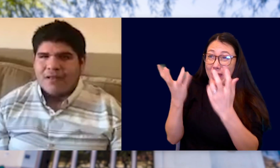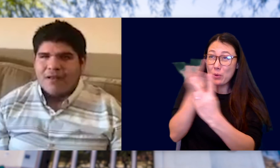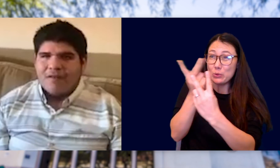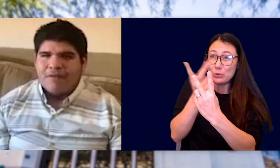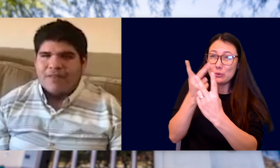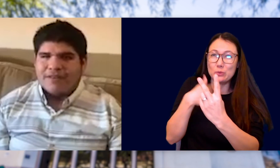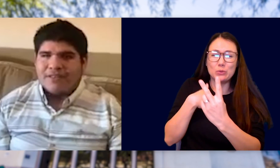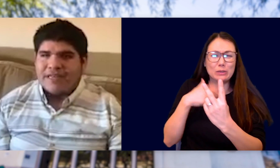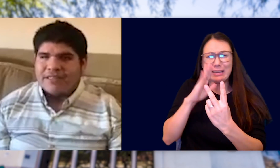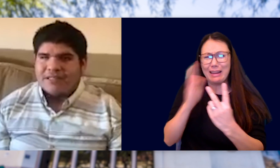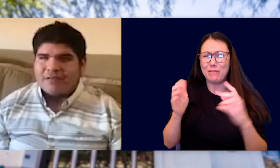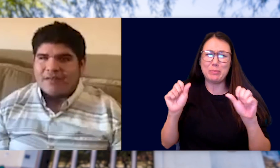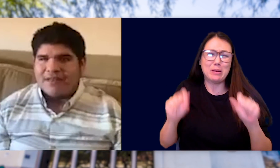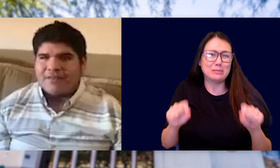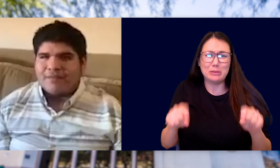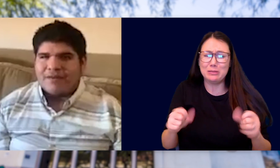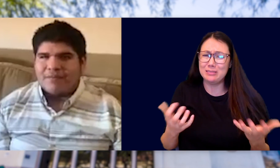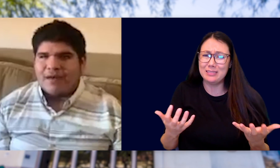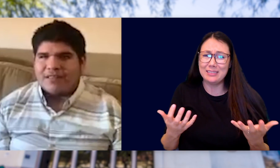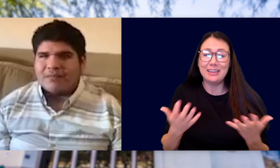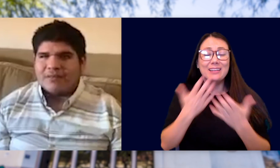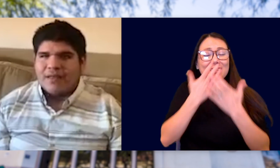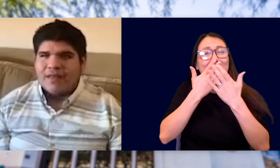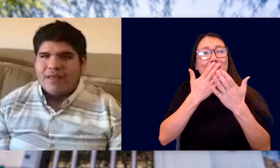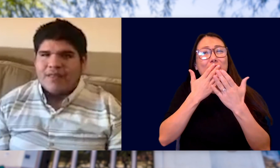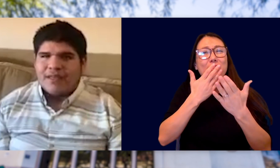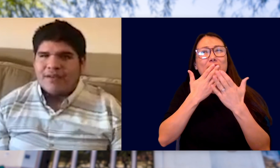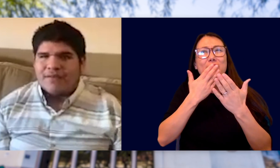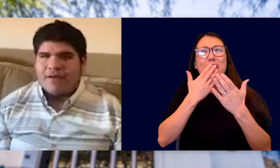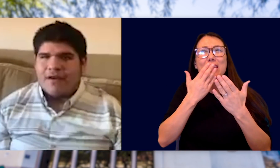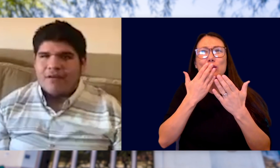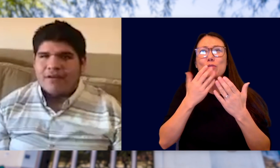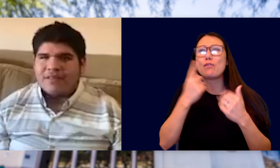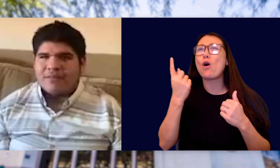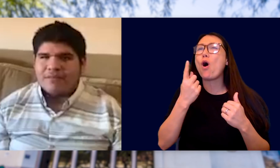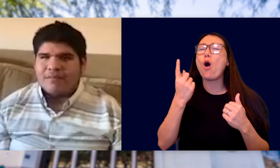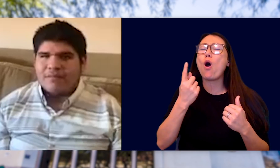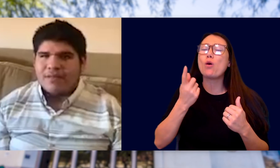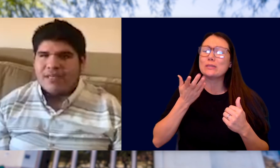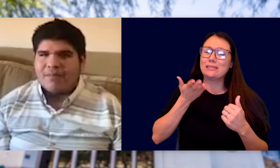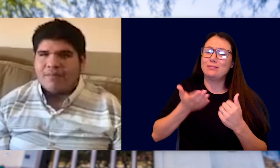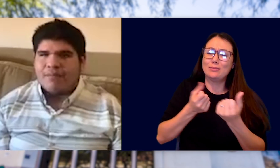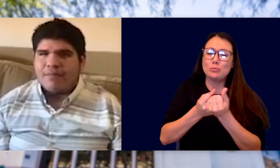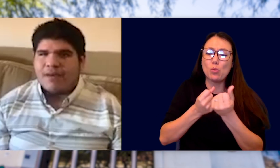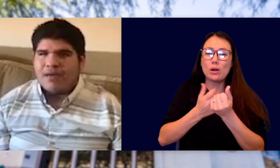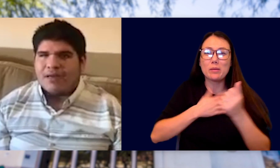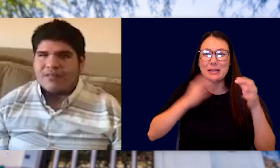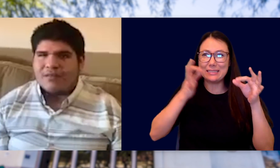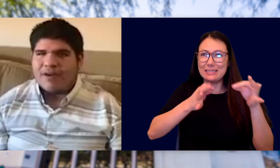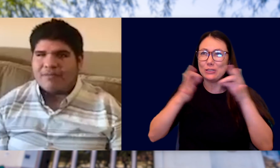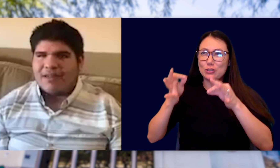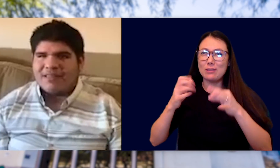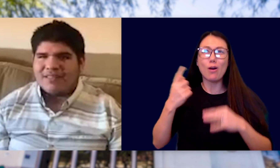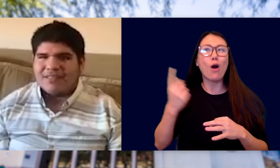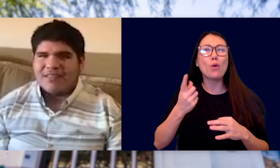WITHOUT YOU GUYS THIS WOULD HAVE NEVER BEEN POSSIBLE. THANK YOU FOR ALWAYS SUPPORTING MY DECISIONS